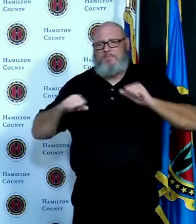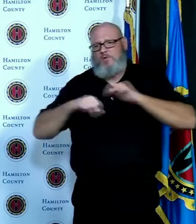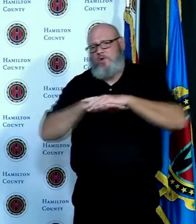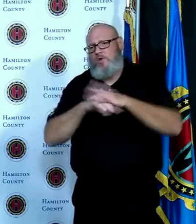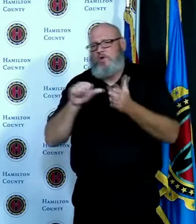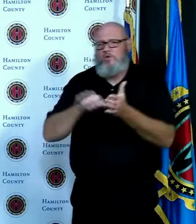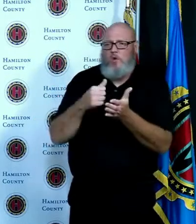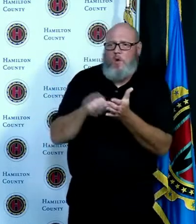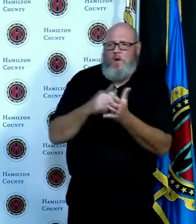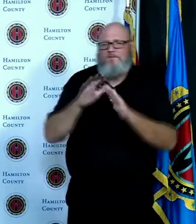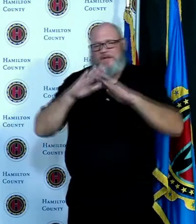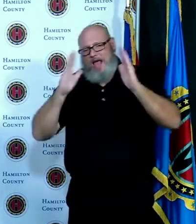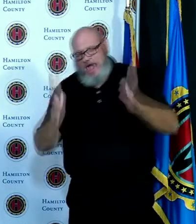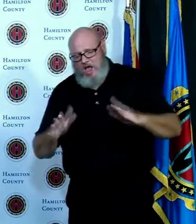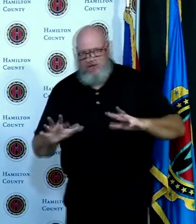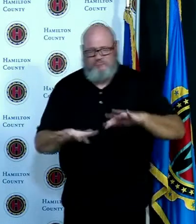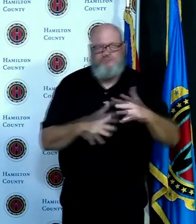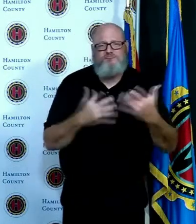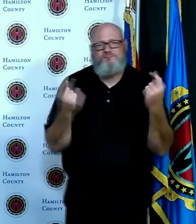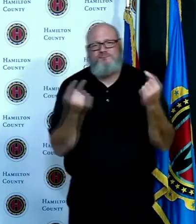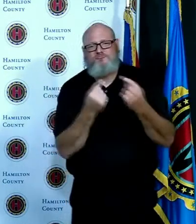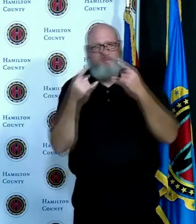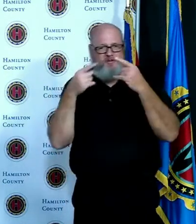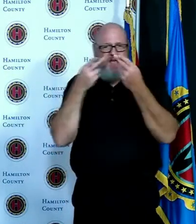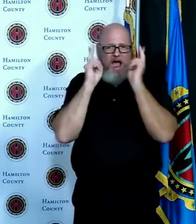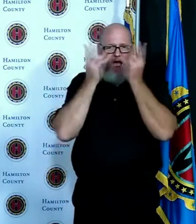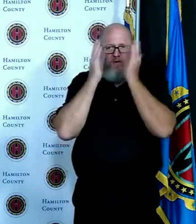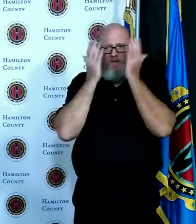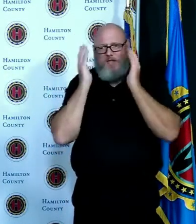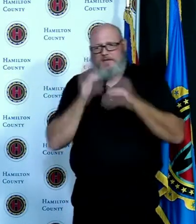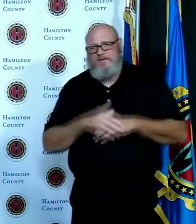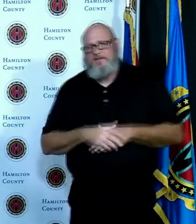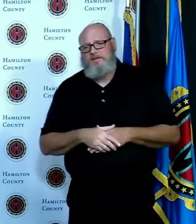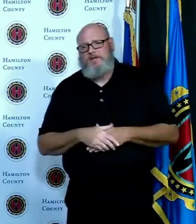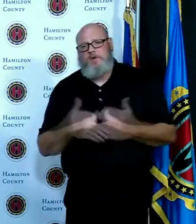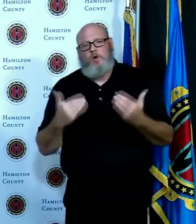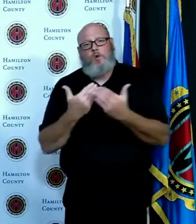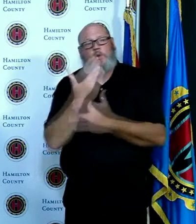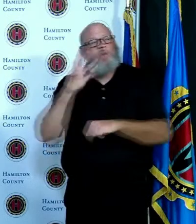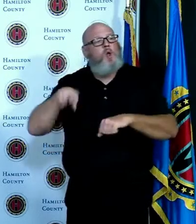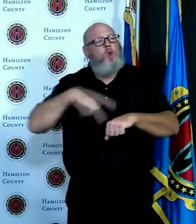that we're all trying to get back to a new normal we're letting these friends and folks into our